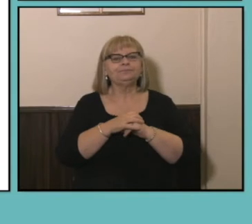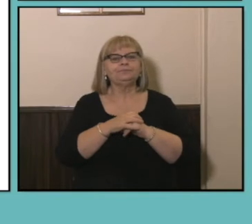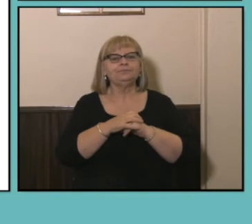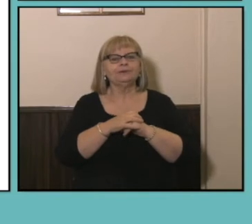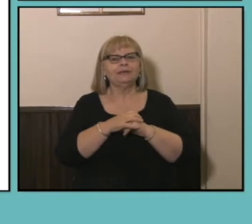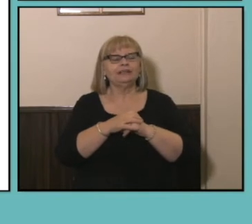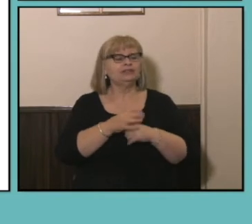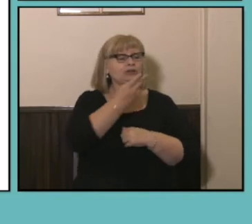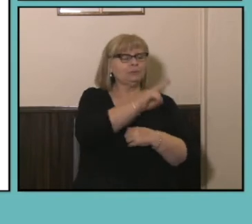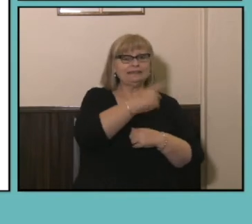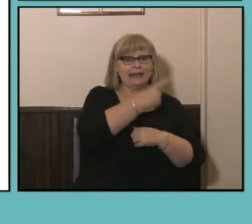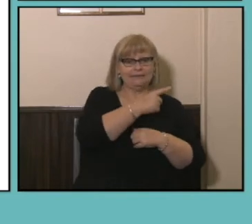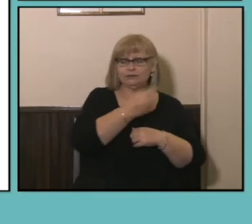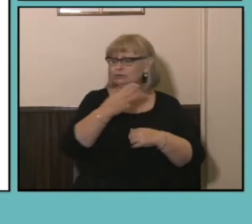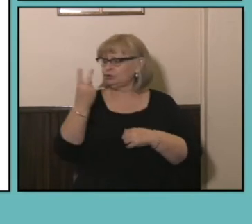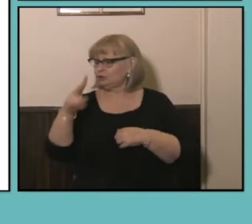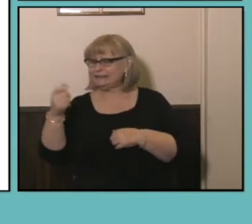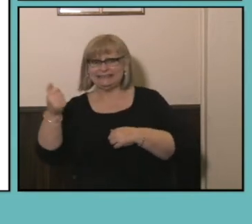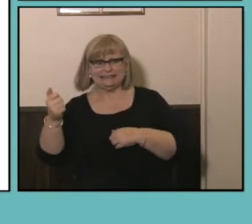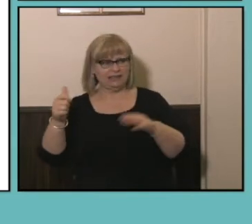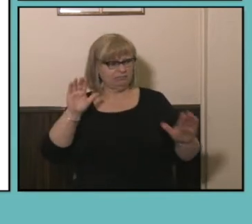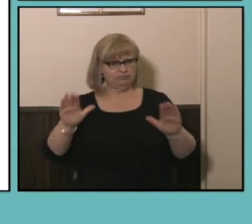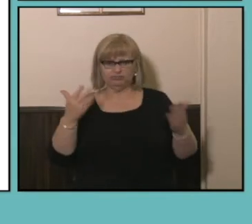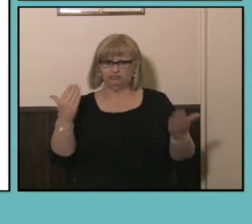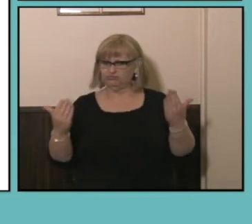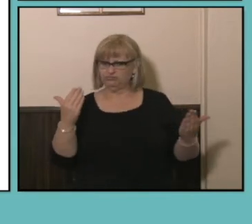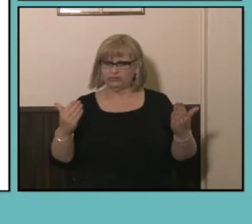the 2011 and 2016 Census pictures when we look at the States and Territories.